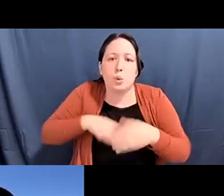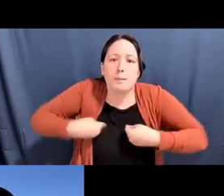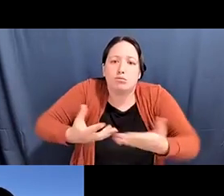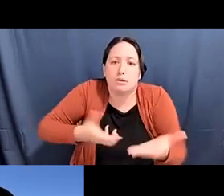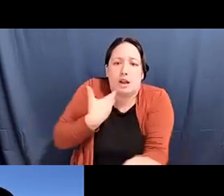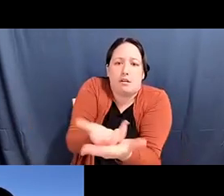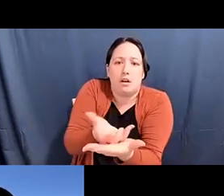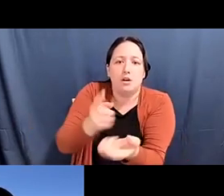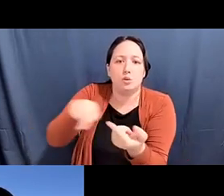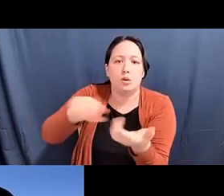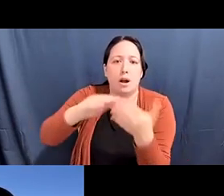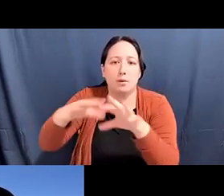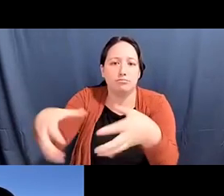pam tau lee: Some of the young people know that I was